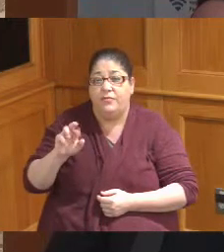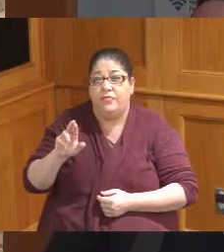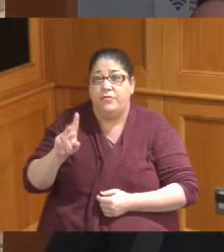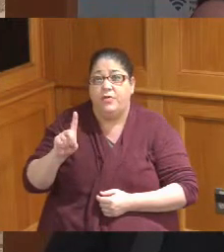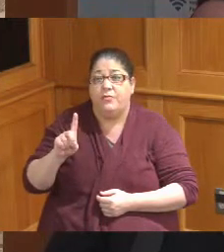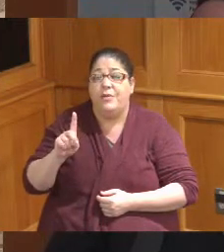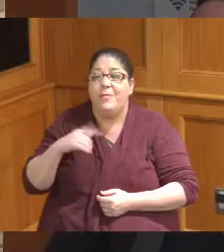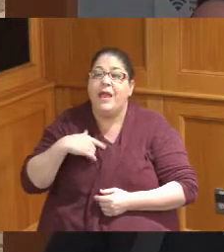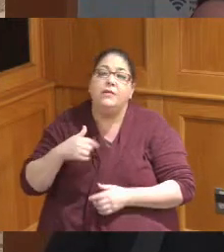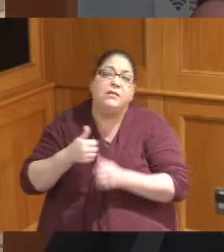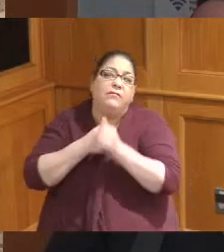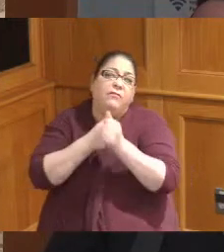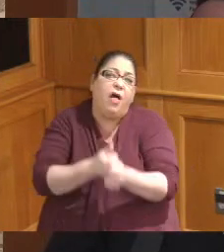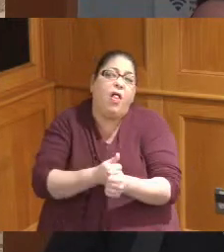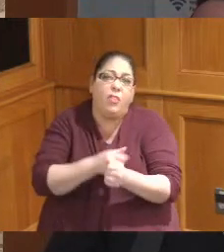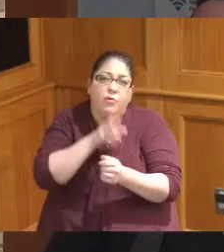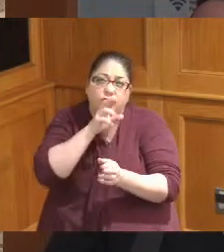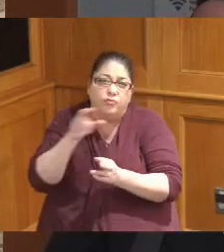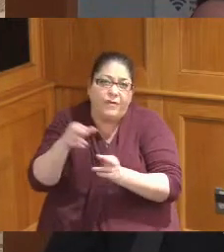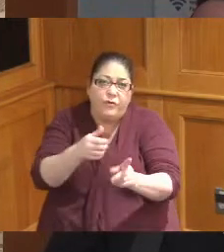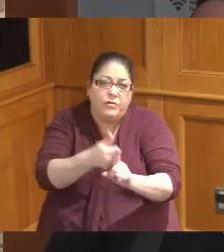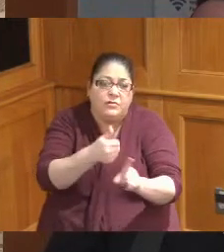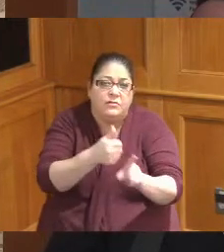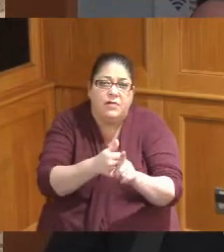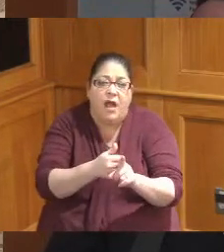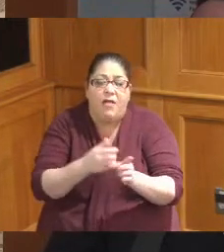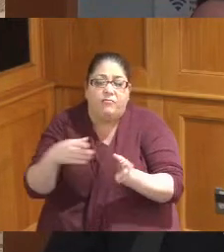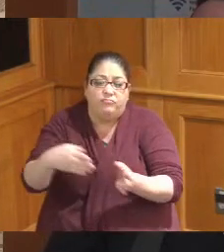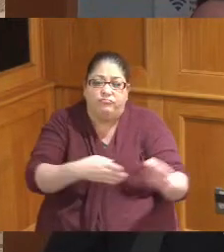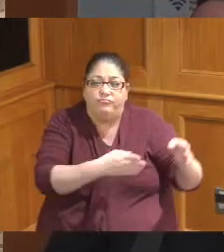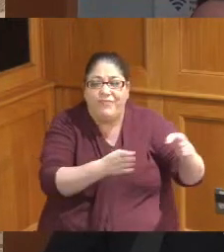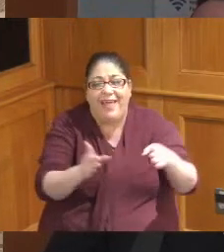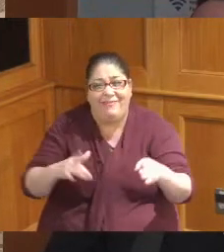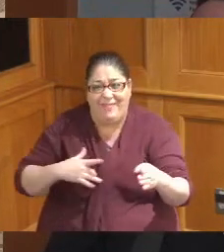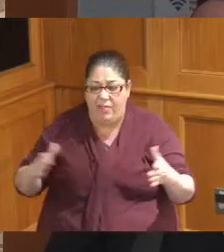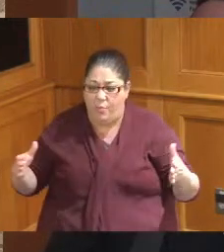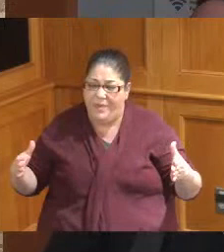river and meanders I suspect that we probably have a somewhat narrow right-of-way width in